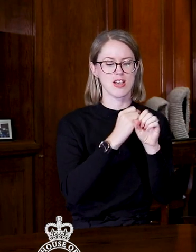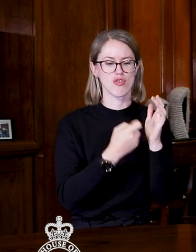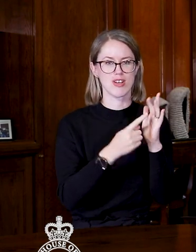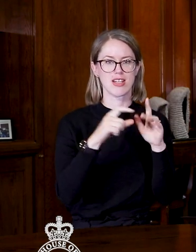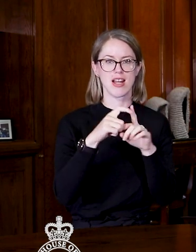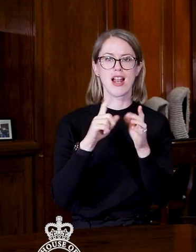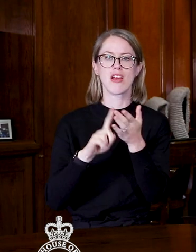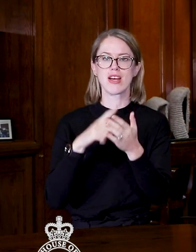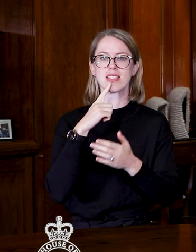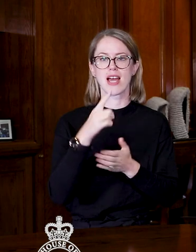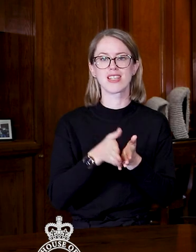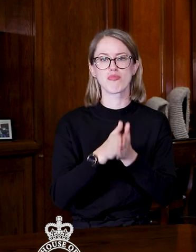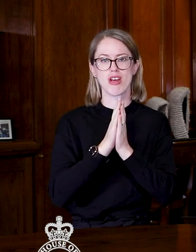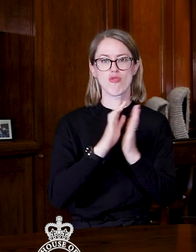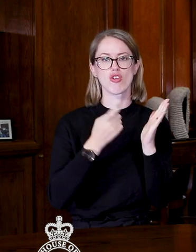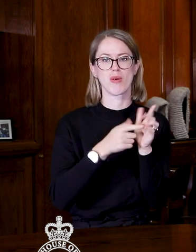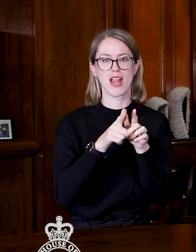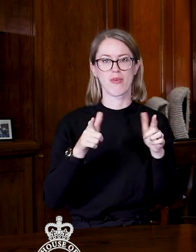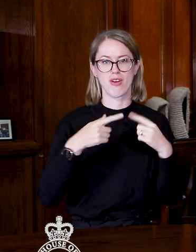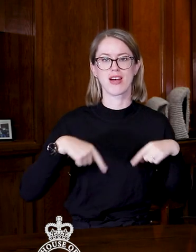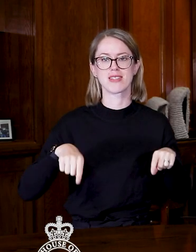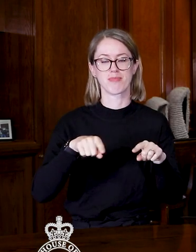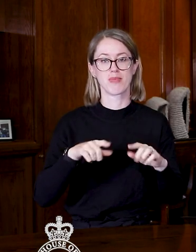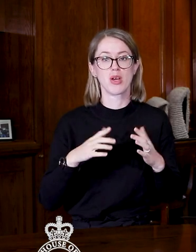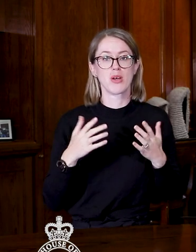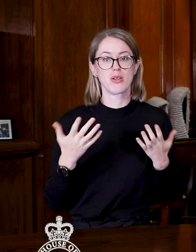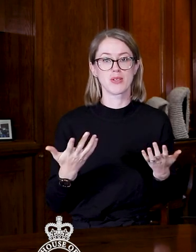the prayer in Rotuman for us. So see you tomorrow.